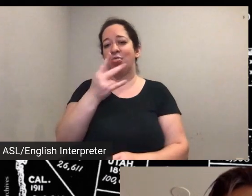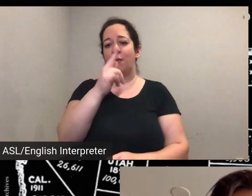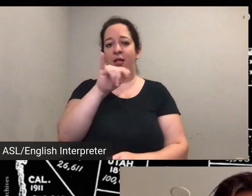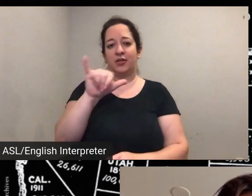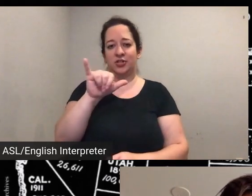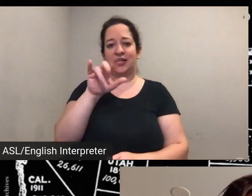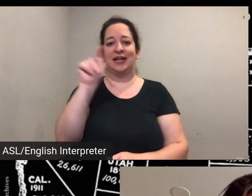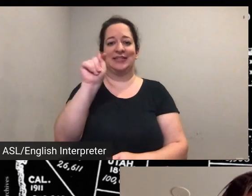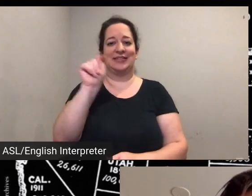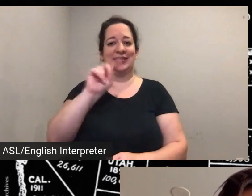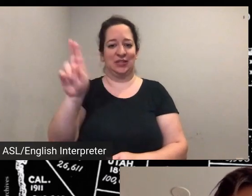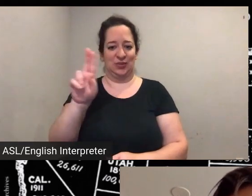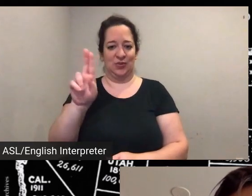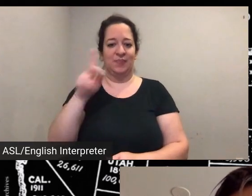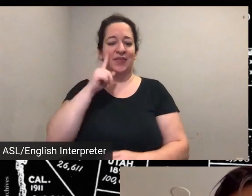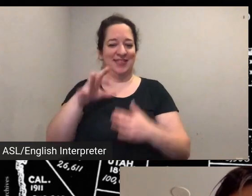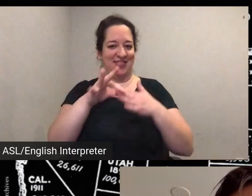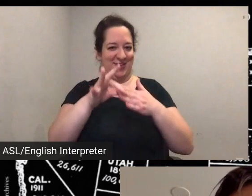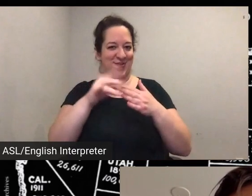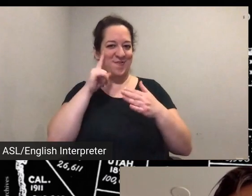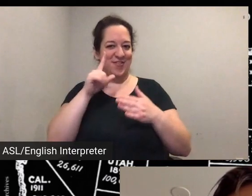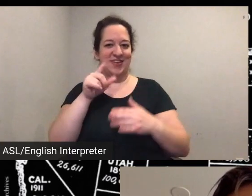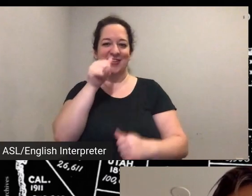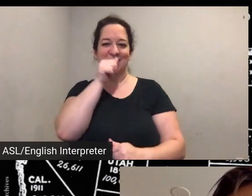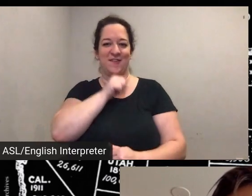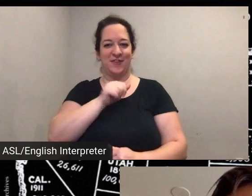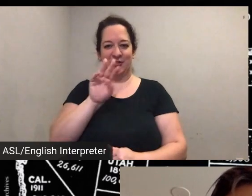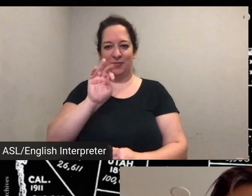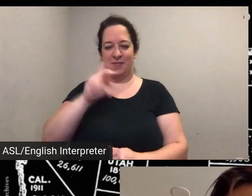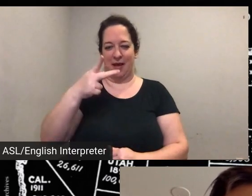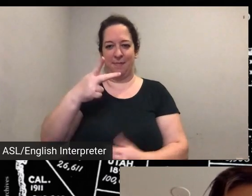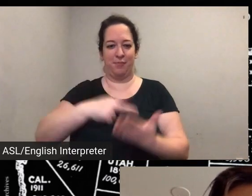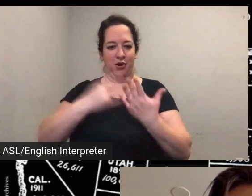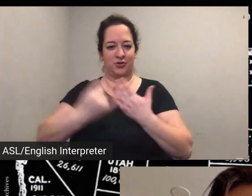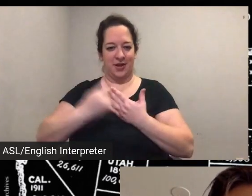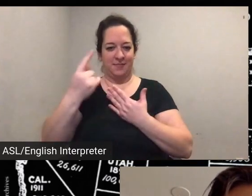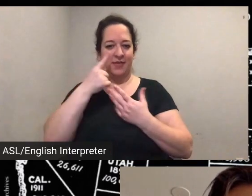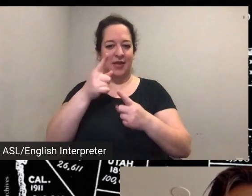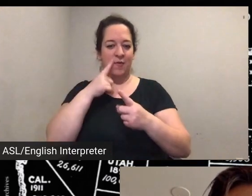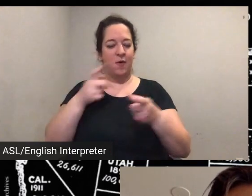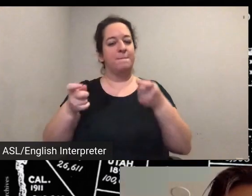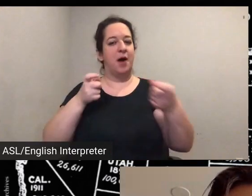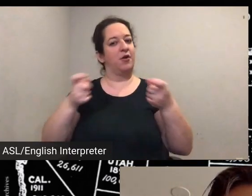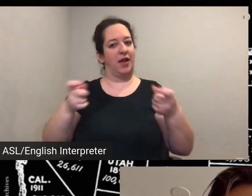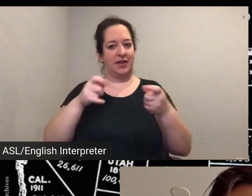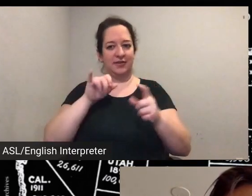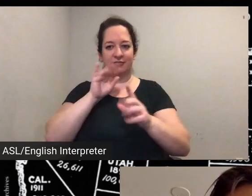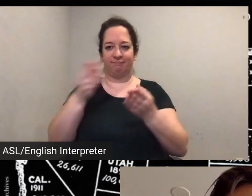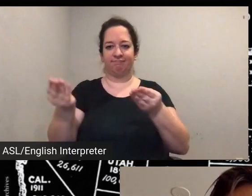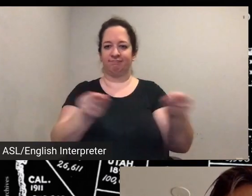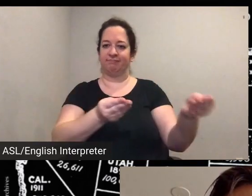suffrage map project and he's now going to moderate the q and a session you'll get a chance to ask him and everybody else involved in the